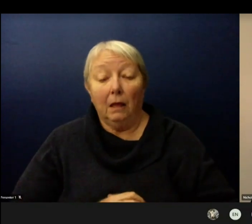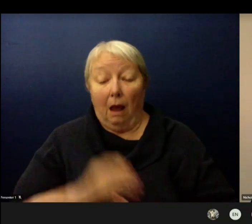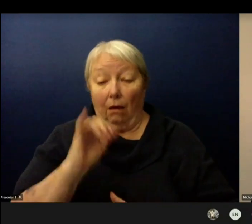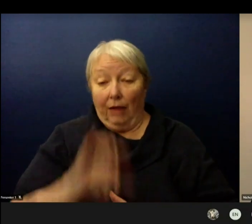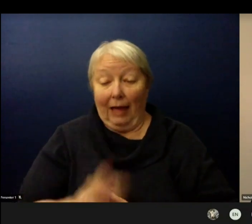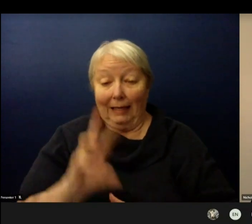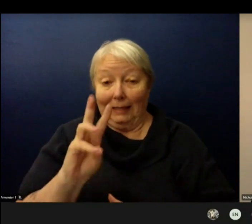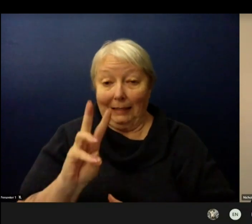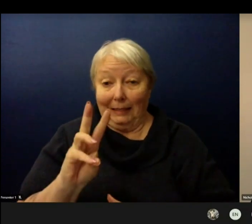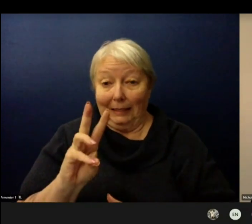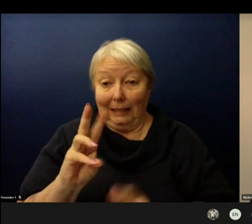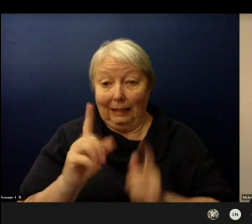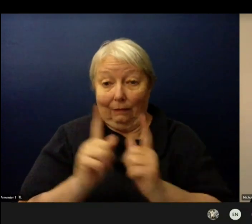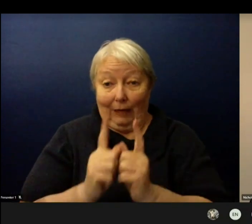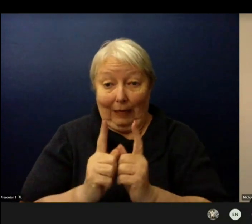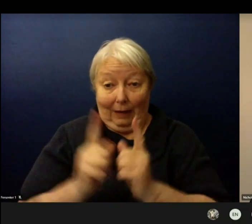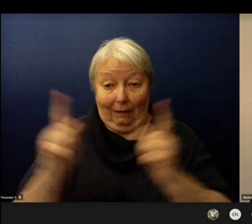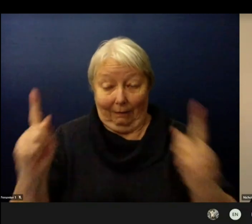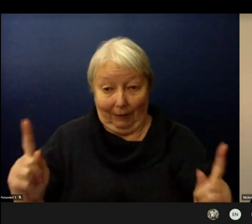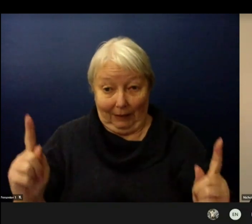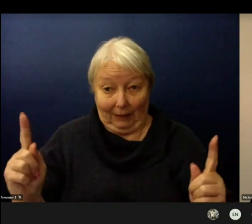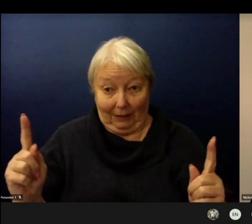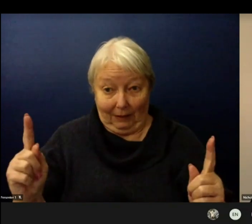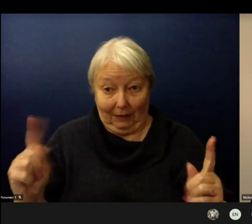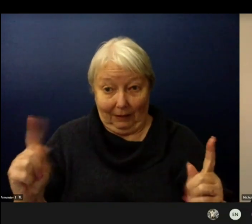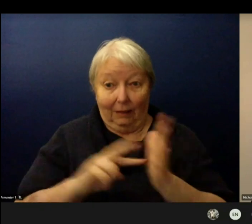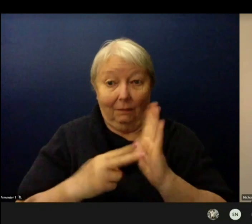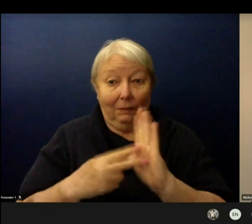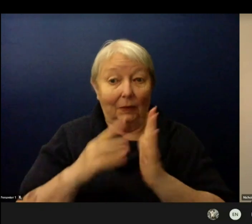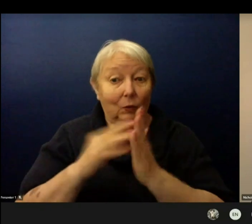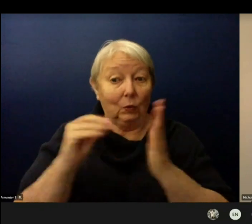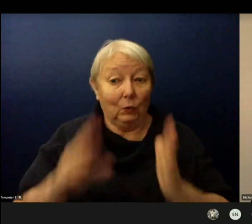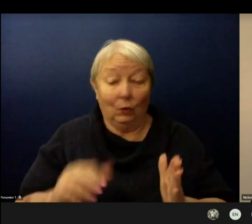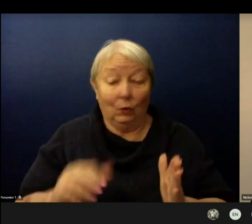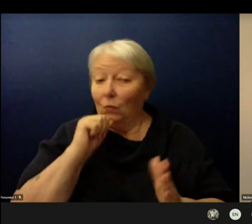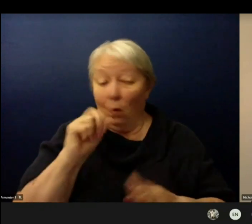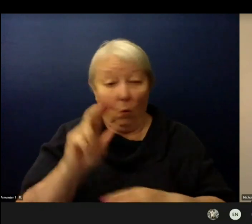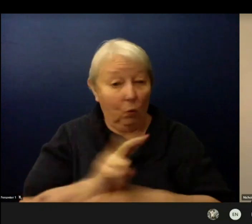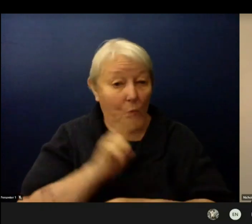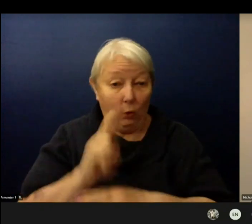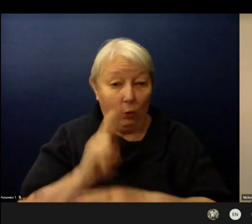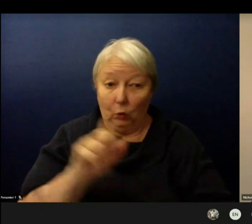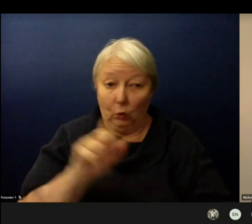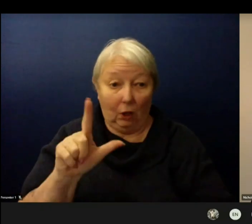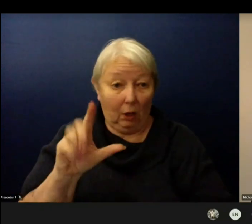will mean that students will not be using their lockers and they will not be dressing for PE.